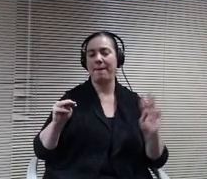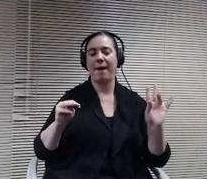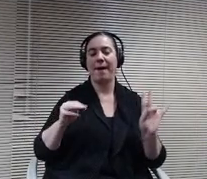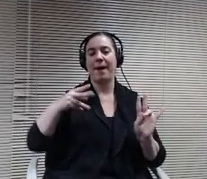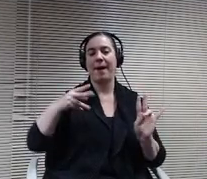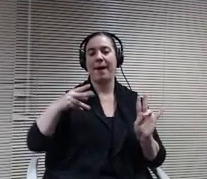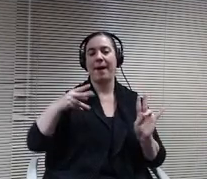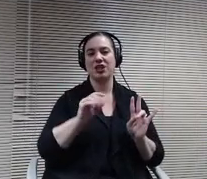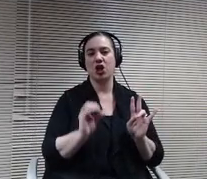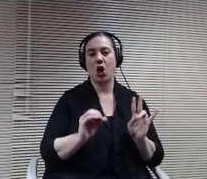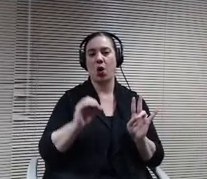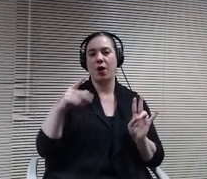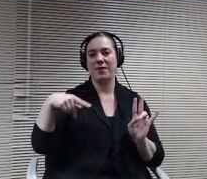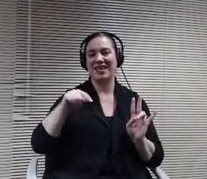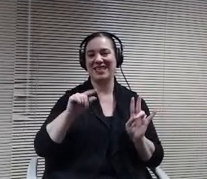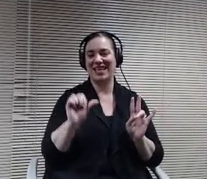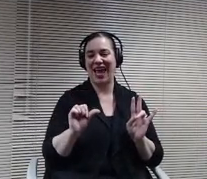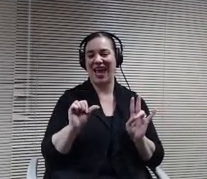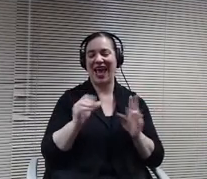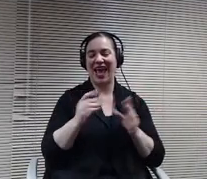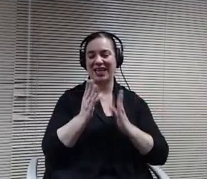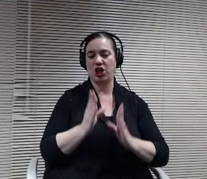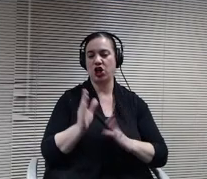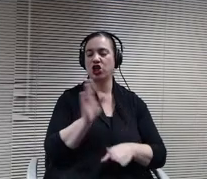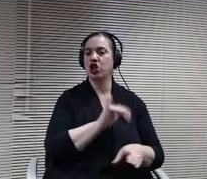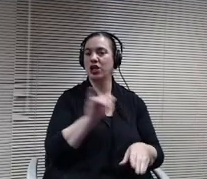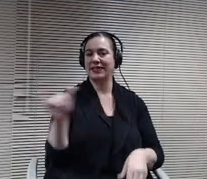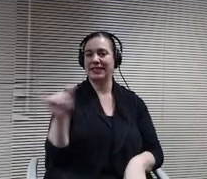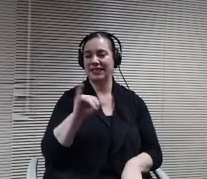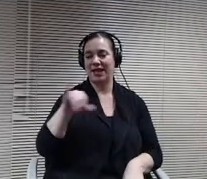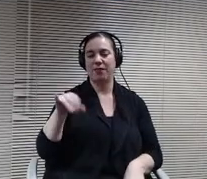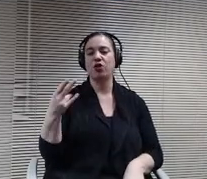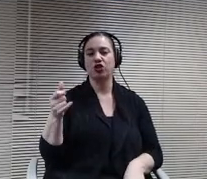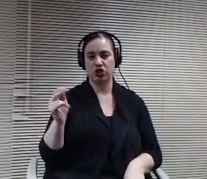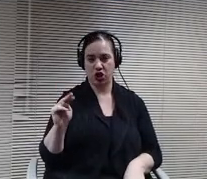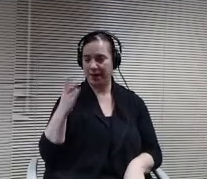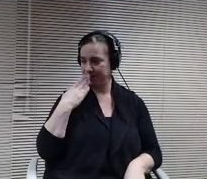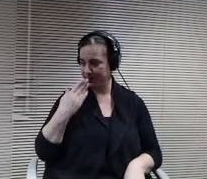Thank you, the Special Education advisory is Christine Ritchie.